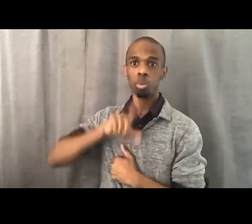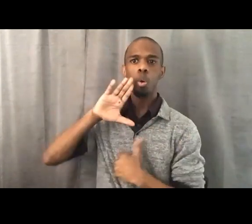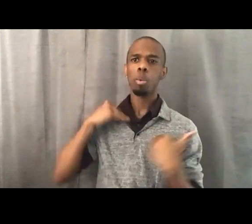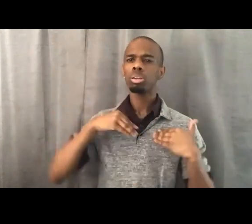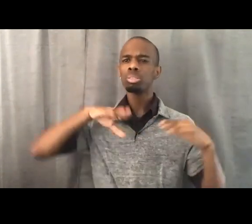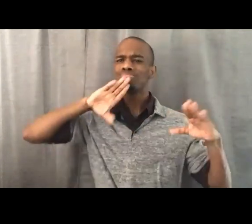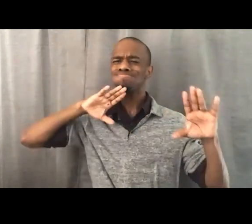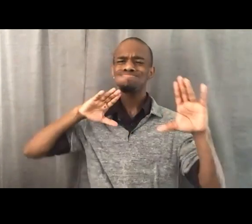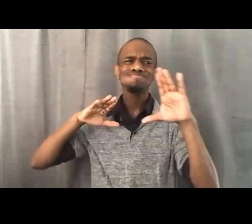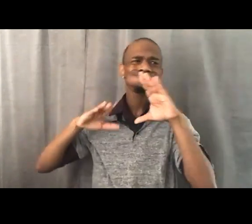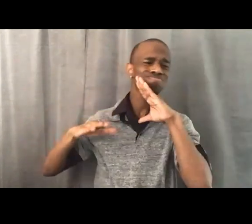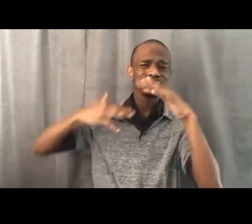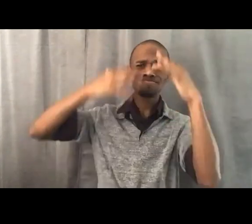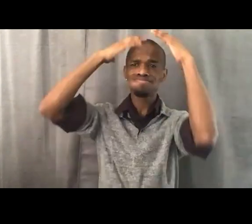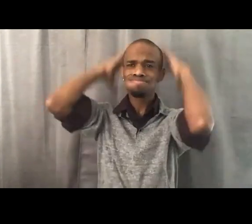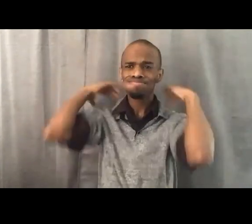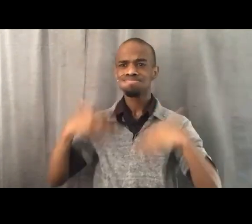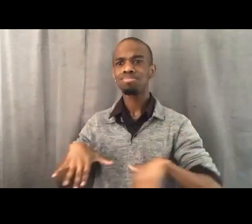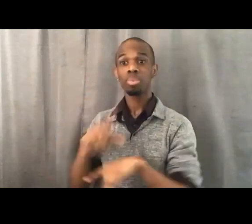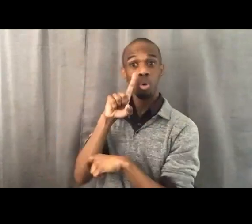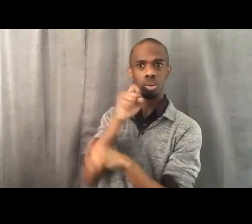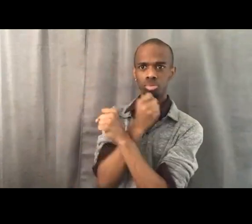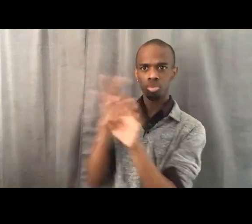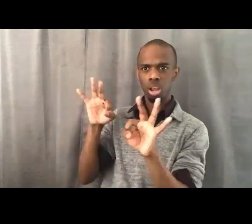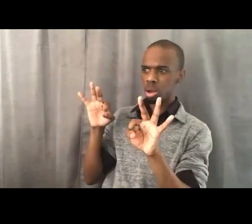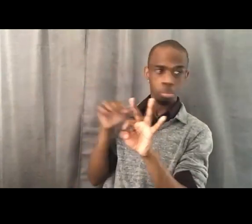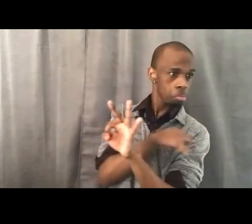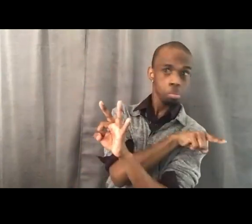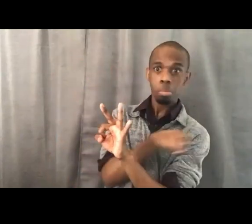that freedom is a constant struggle has to become our mantra,